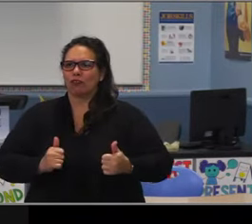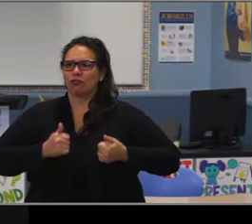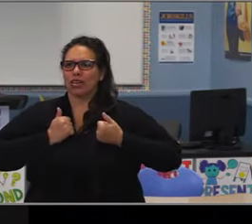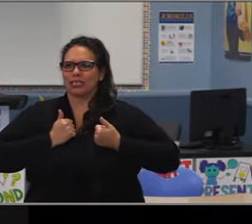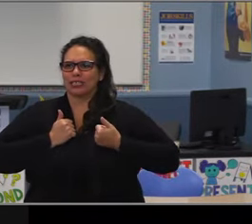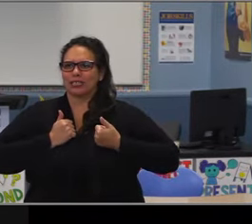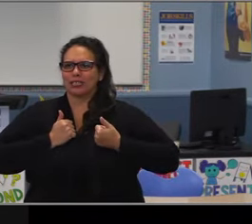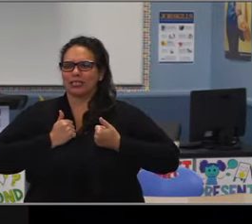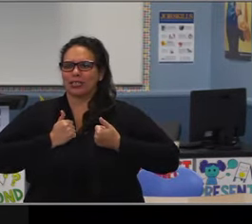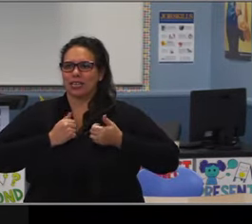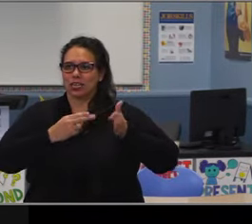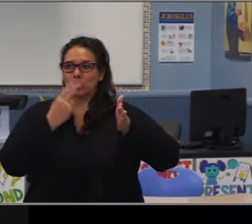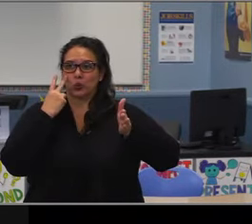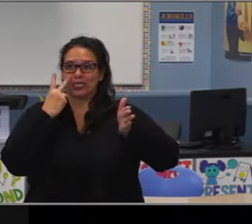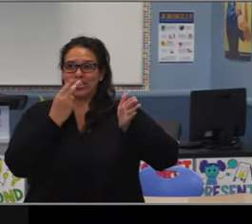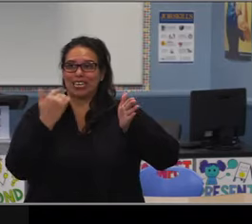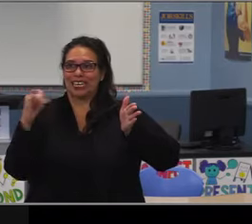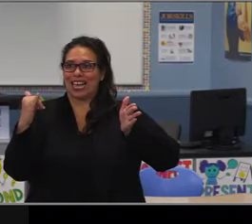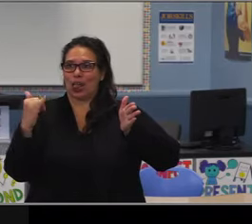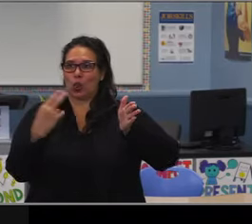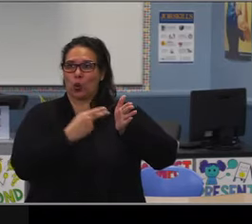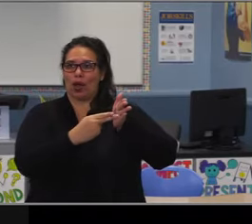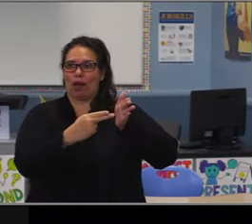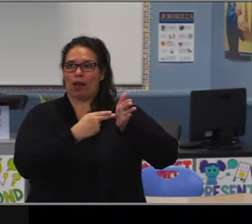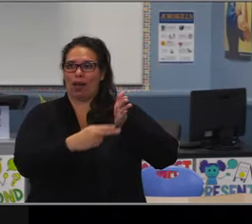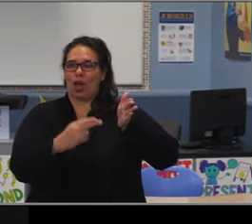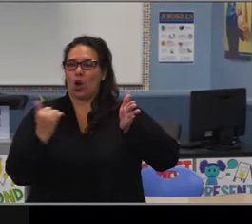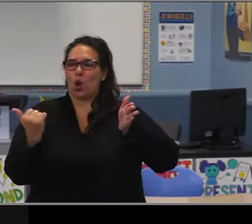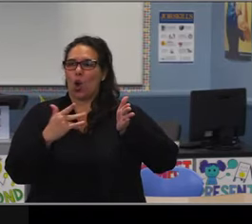continuity of family support and intervention.